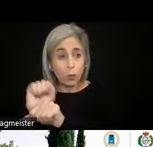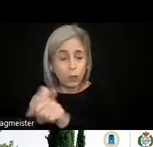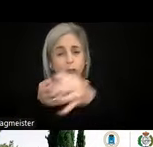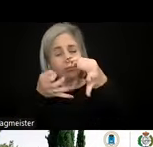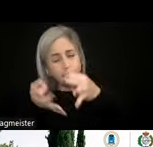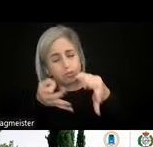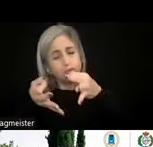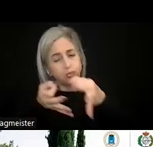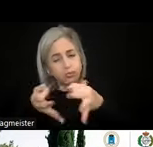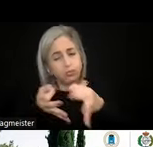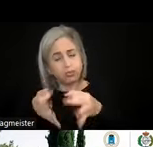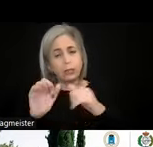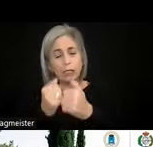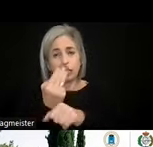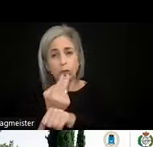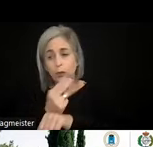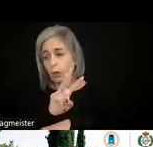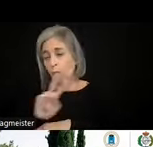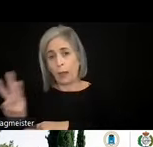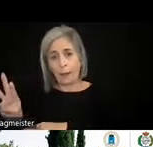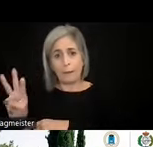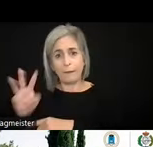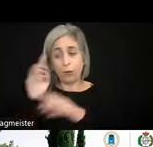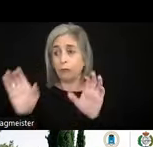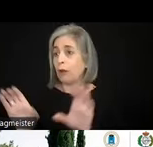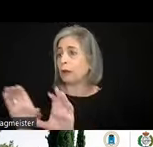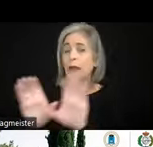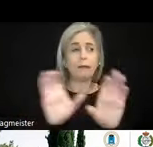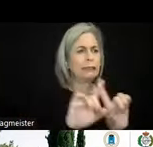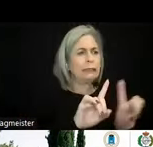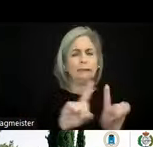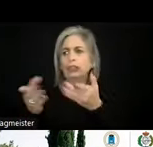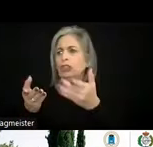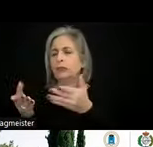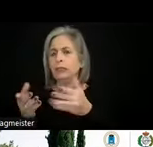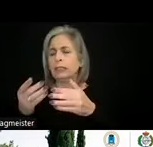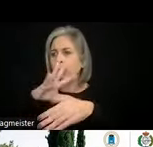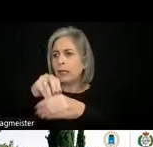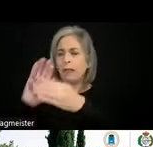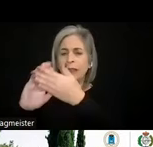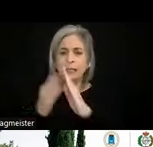the web of the municipality to do some activities. Then in that case, those services should conform